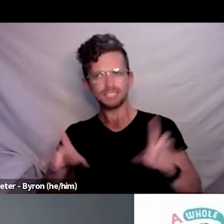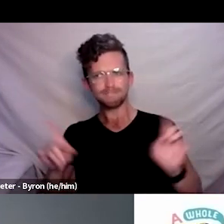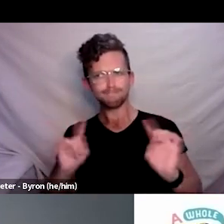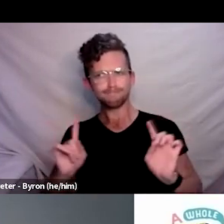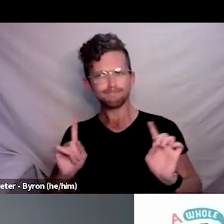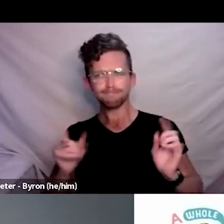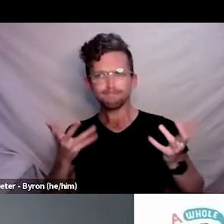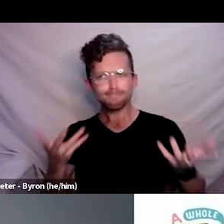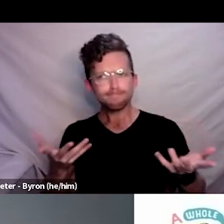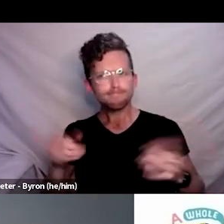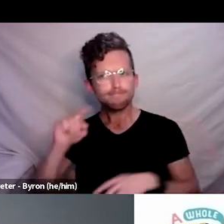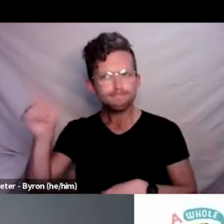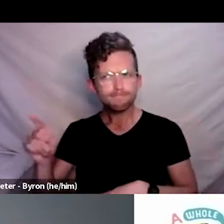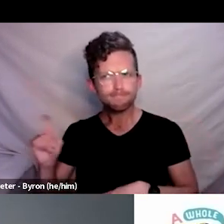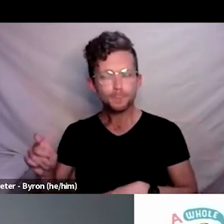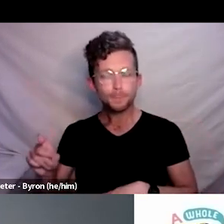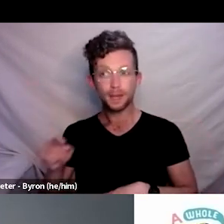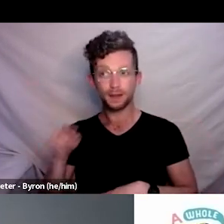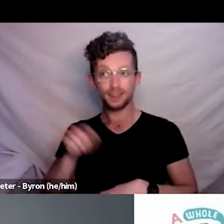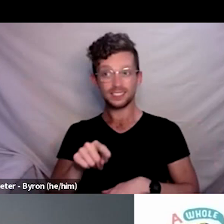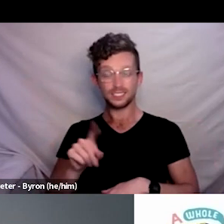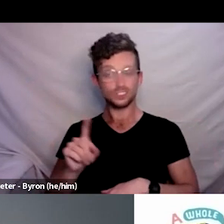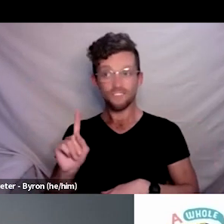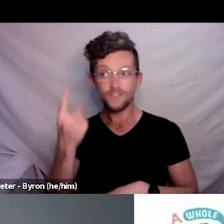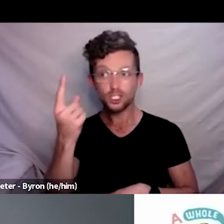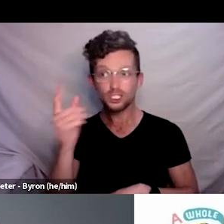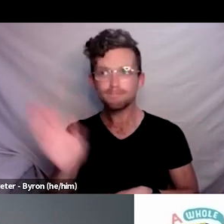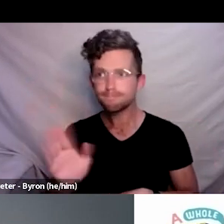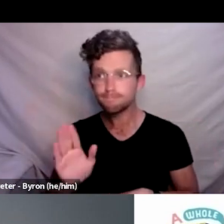this is not the first and it certainly won’t be the last. So we need to get ahead of it.